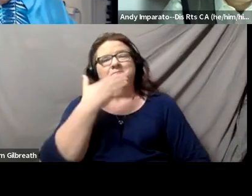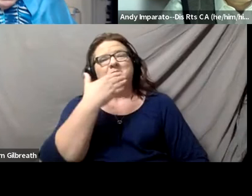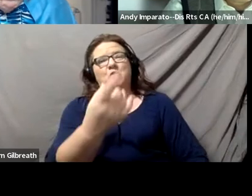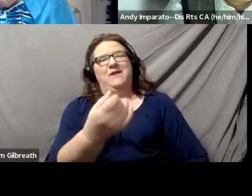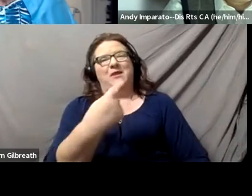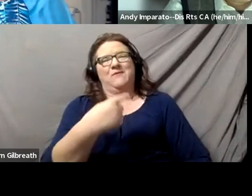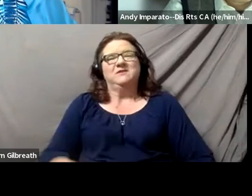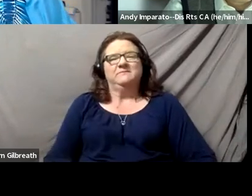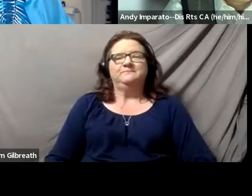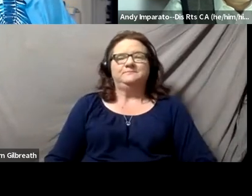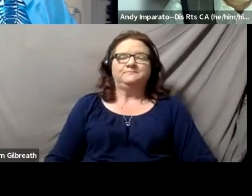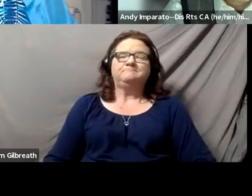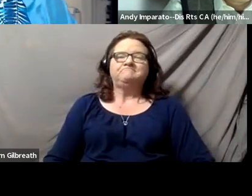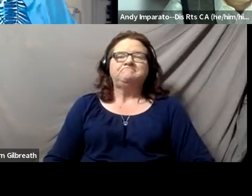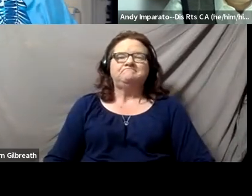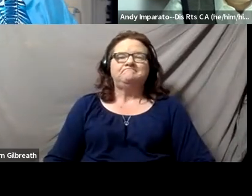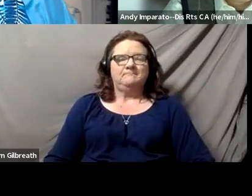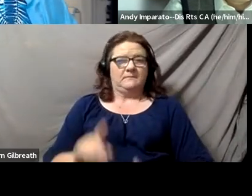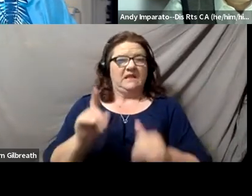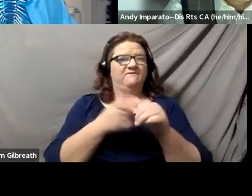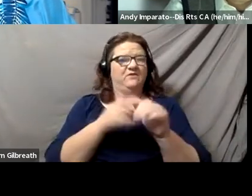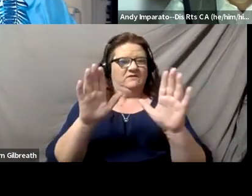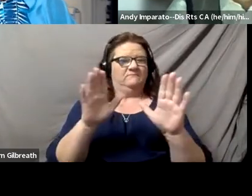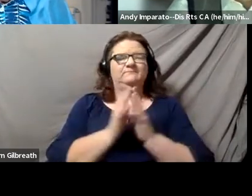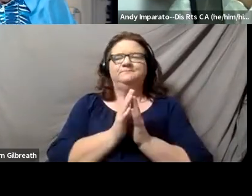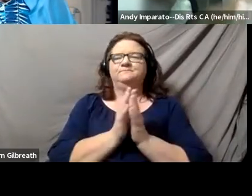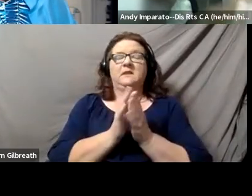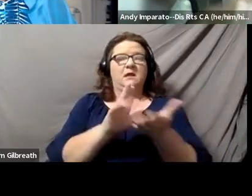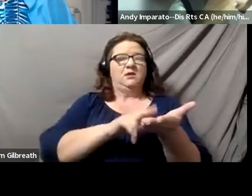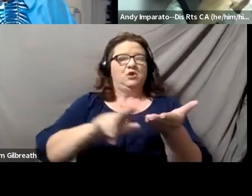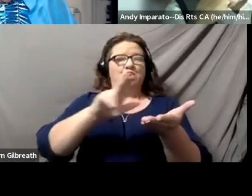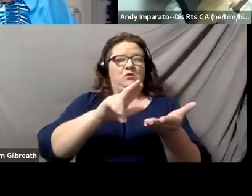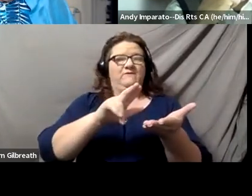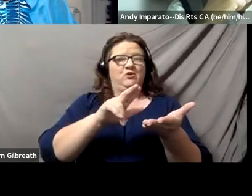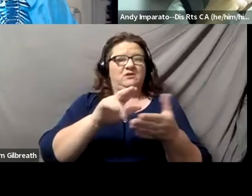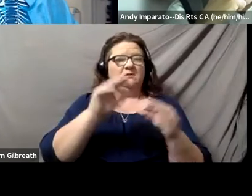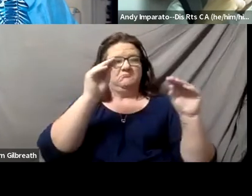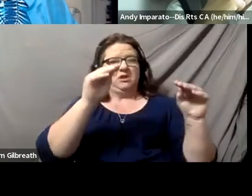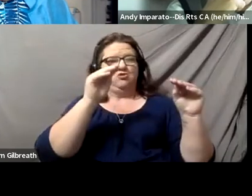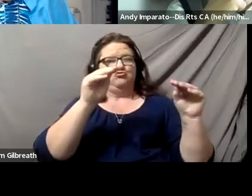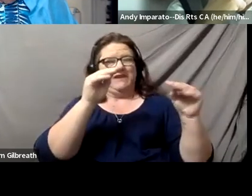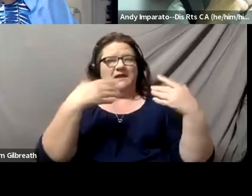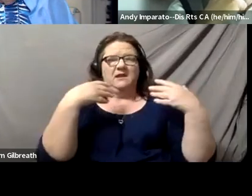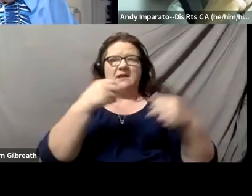First of all, I think universities that are training health care providers